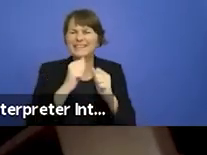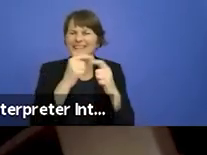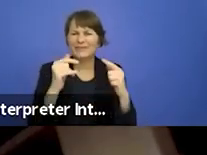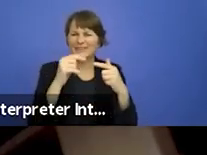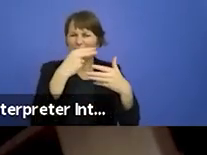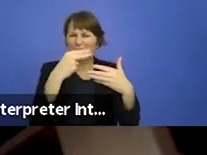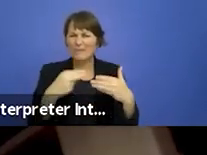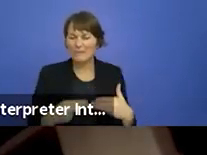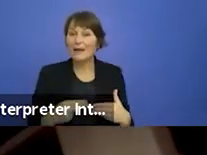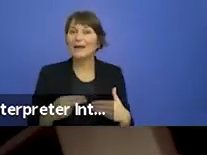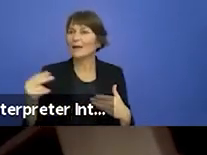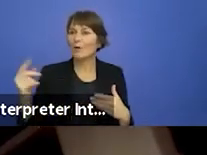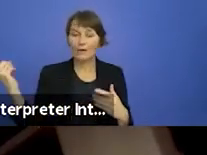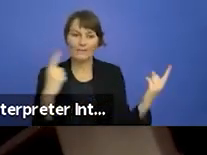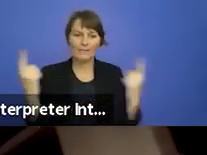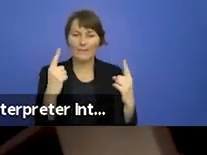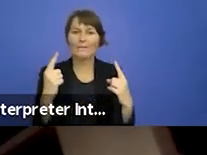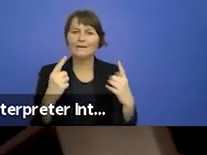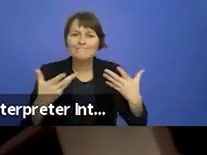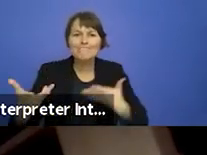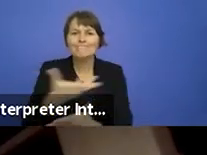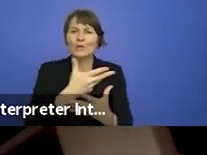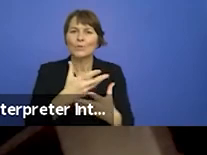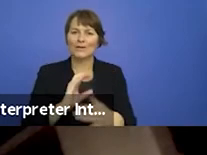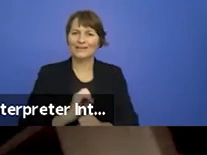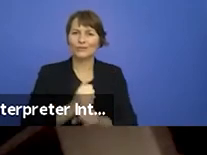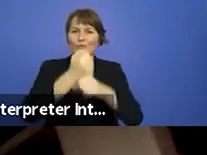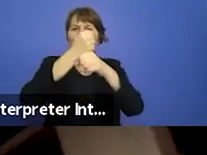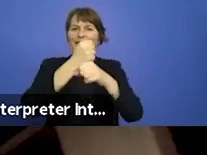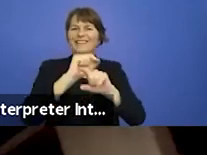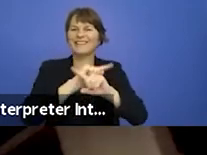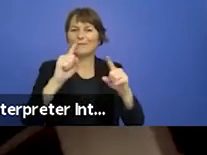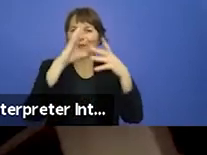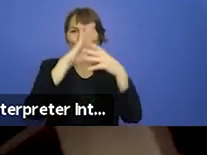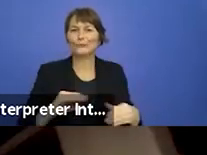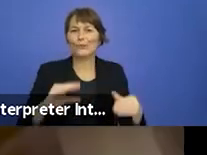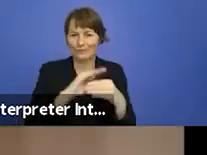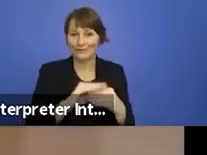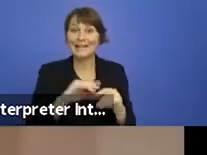Sivan Ben Yishai, Christos Ikonomou, Shumona Sinha, and Sjón. Our designers Bettina Meyer,